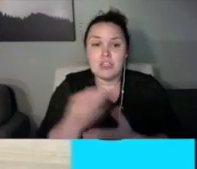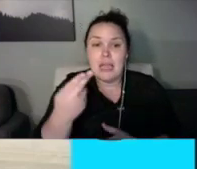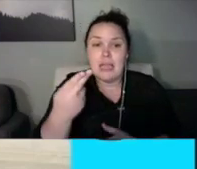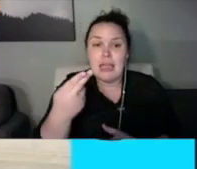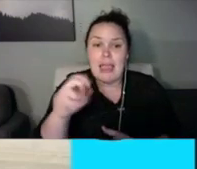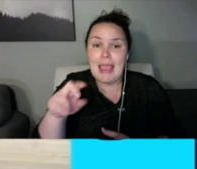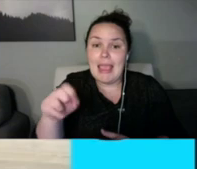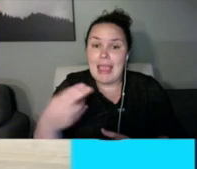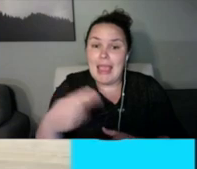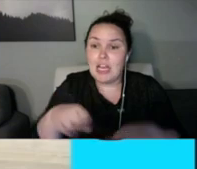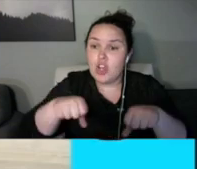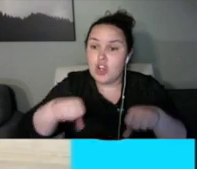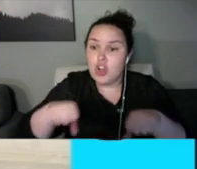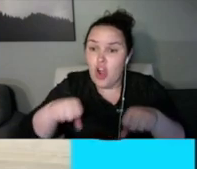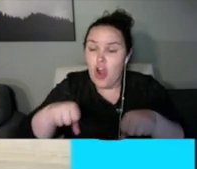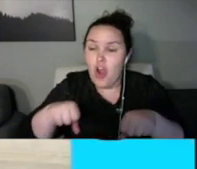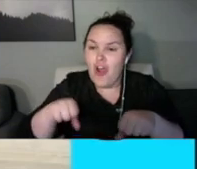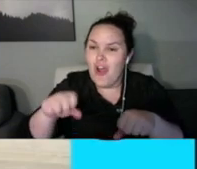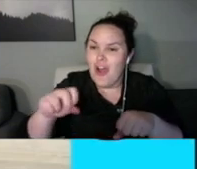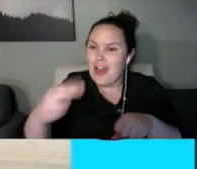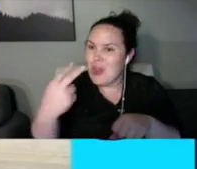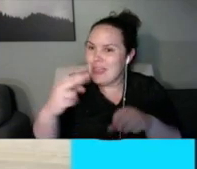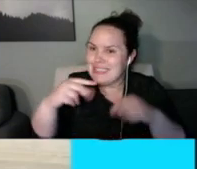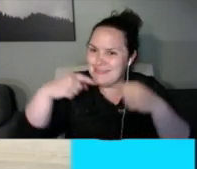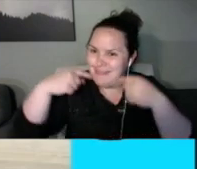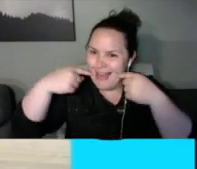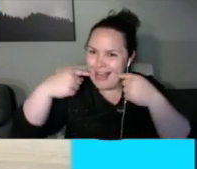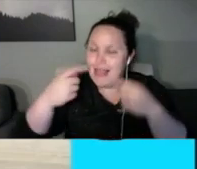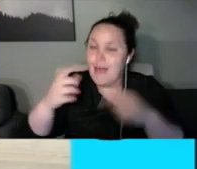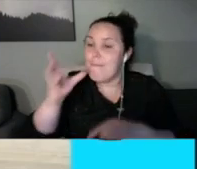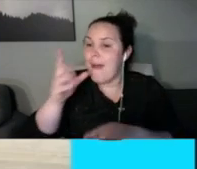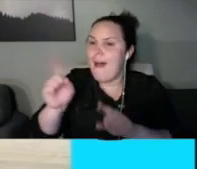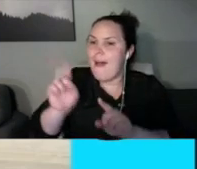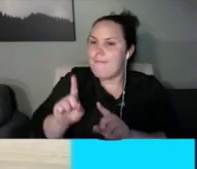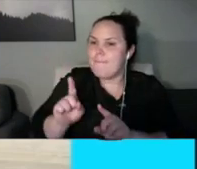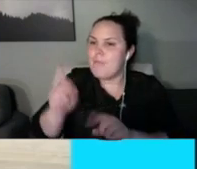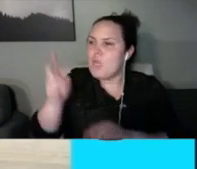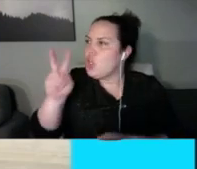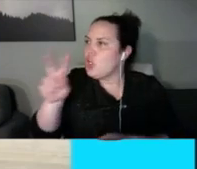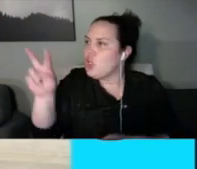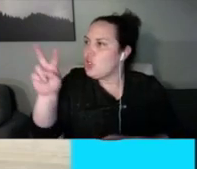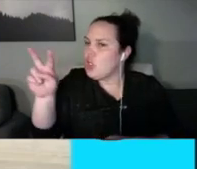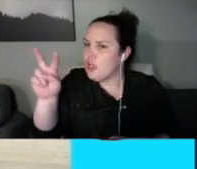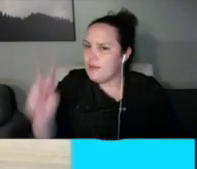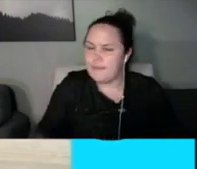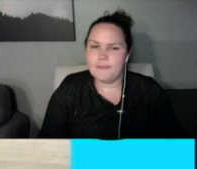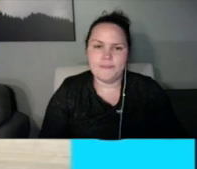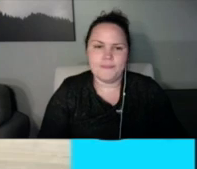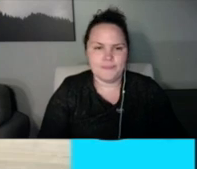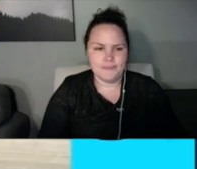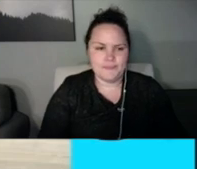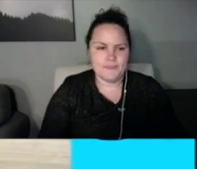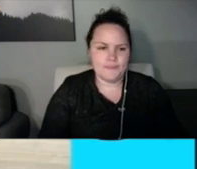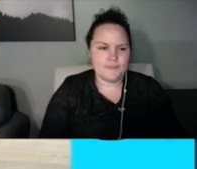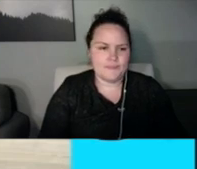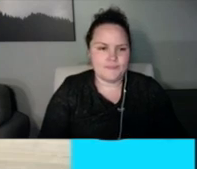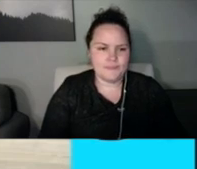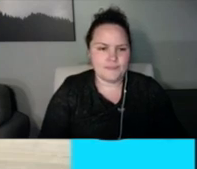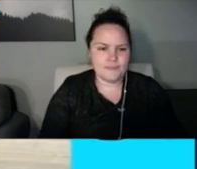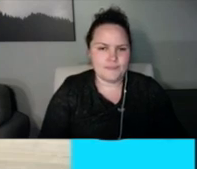I got right down the middle of the highway about eight miles out of Persia, Iowa, and